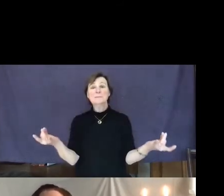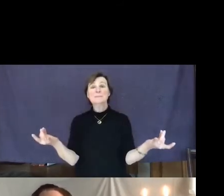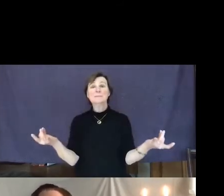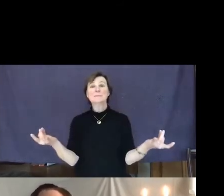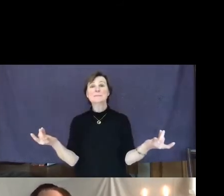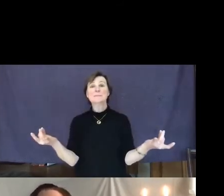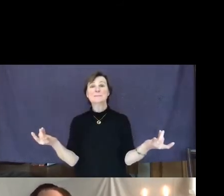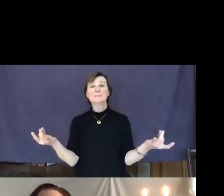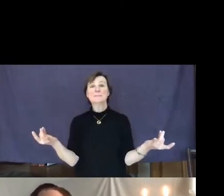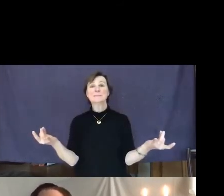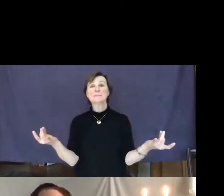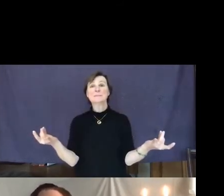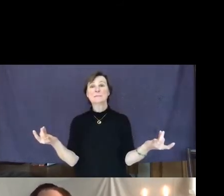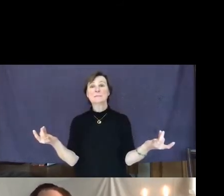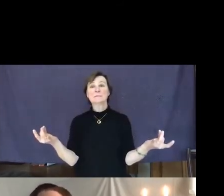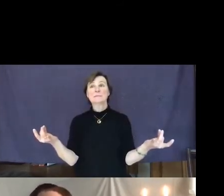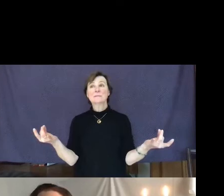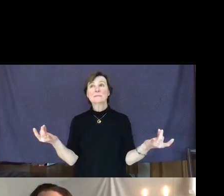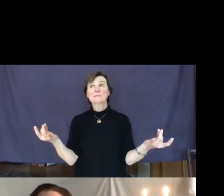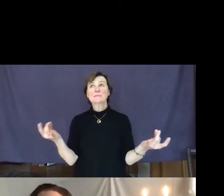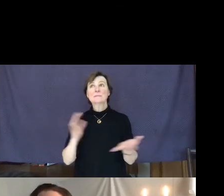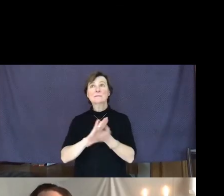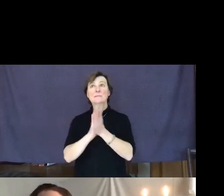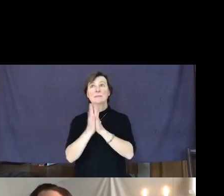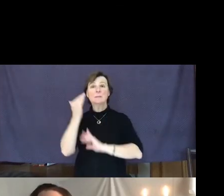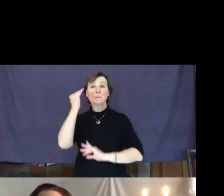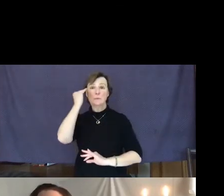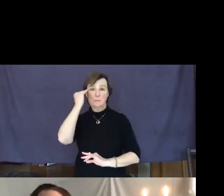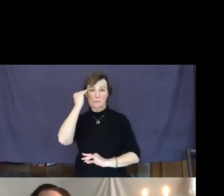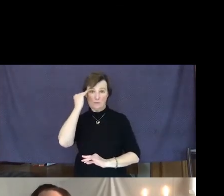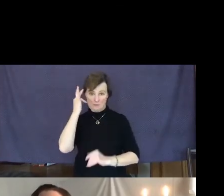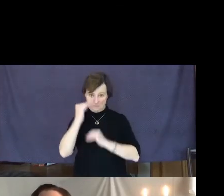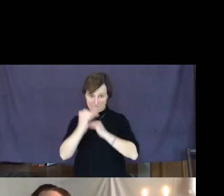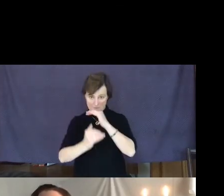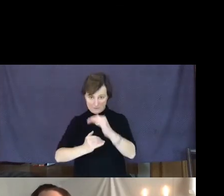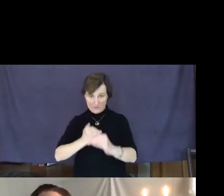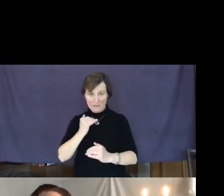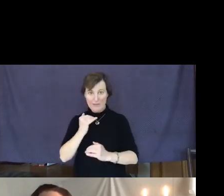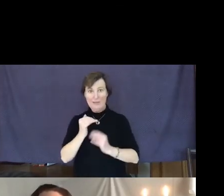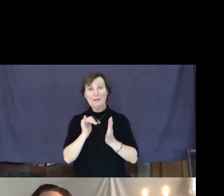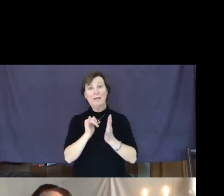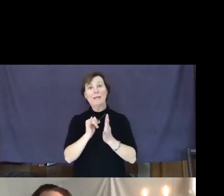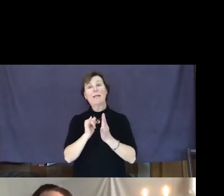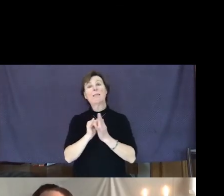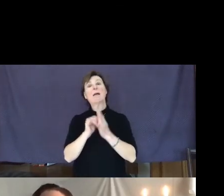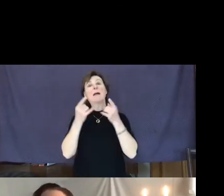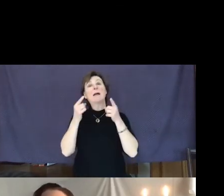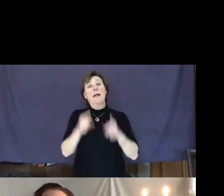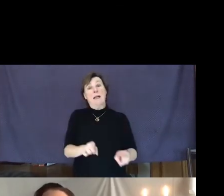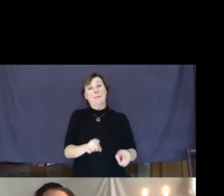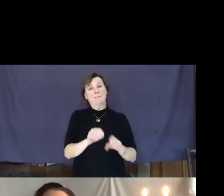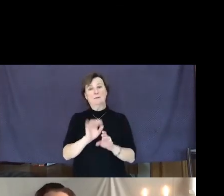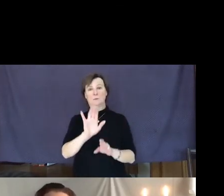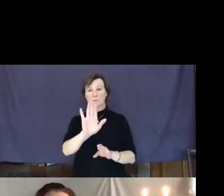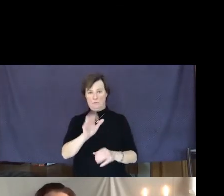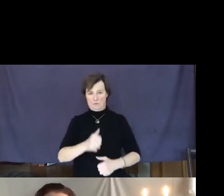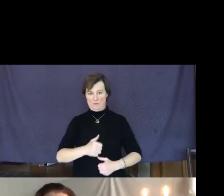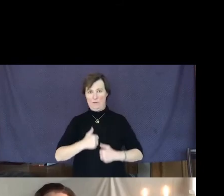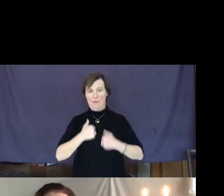and be aware of kindness that occurs in your life. I will ring the bell